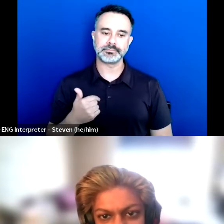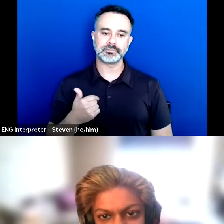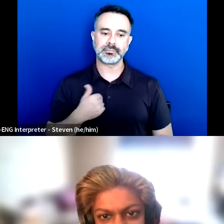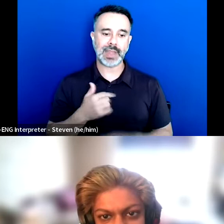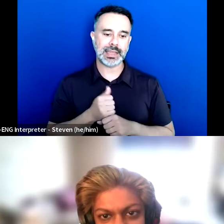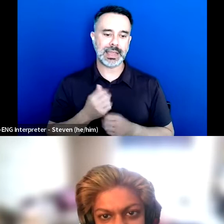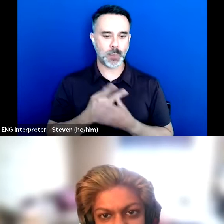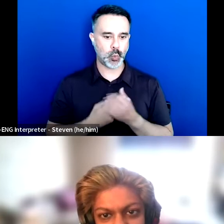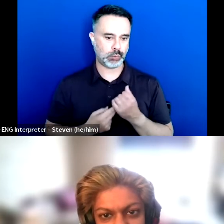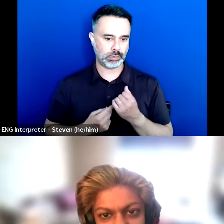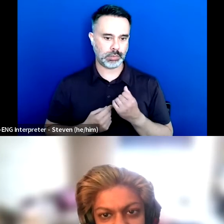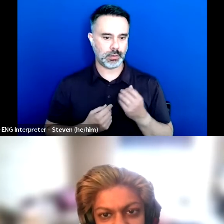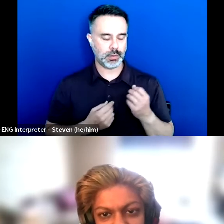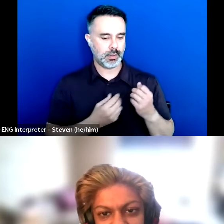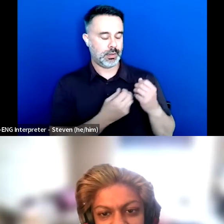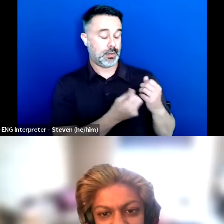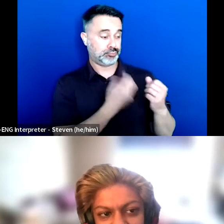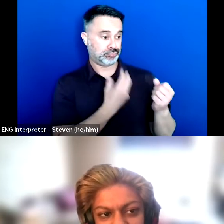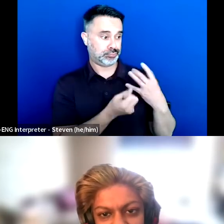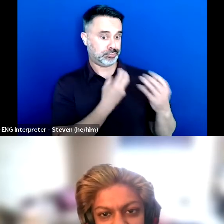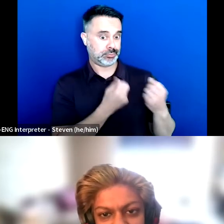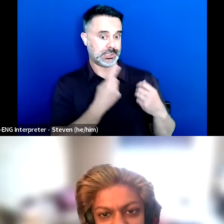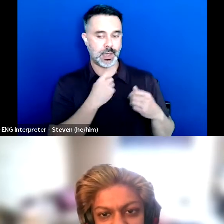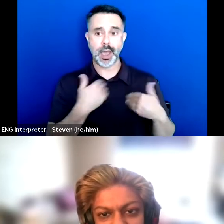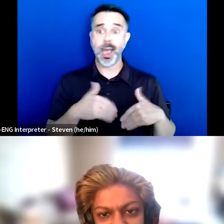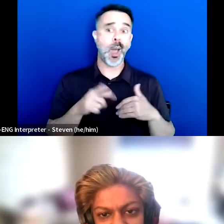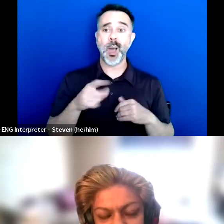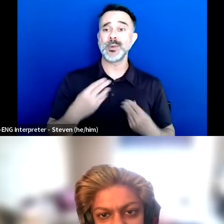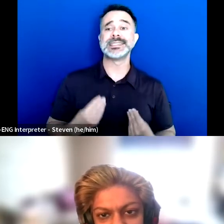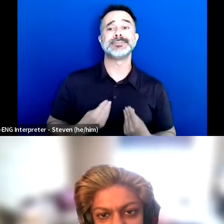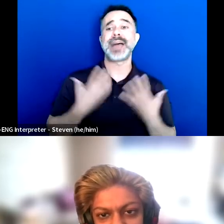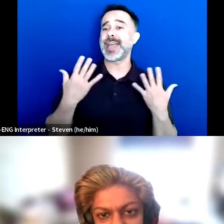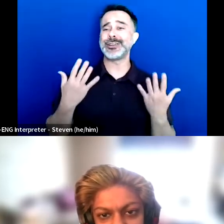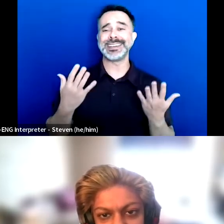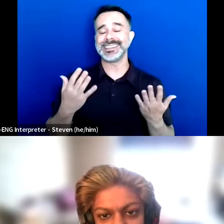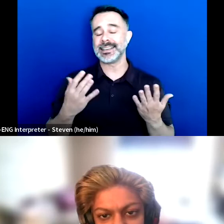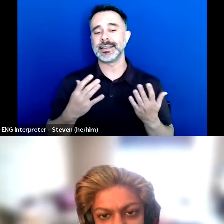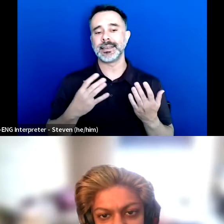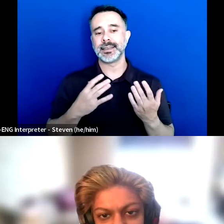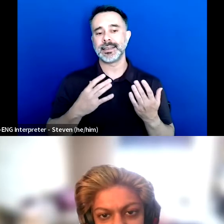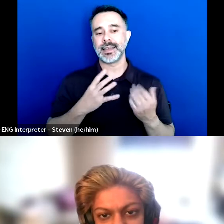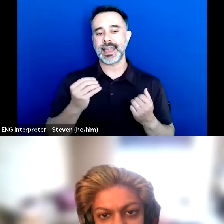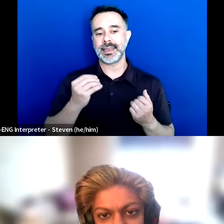I'll have a lot of people saying that I'm inspiring and I think it's --